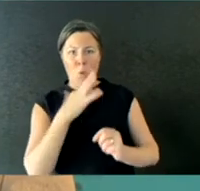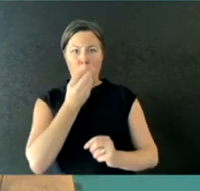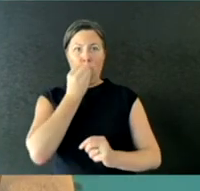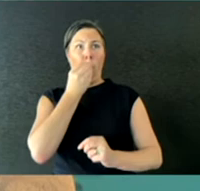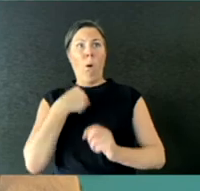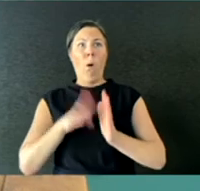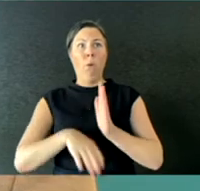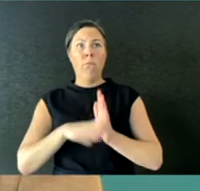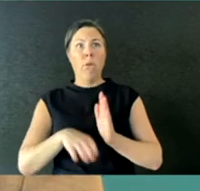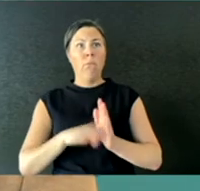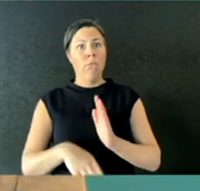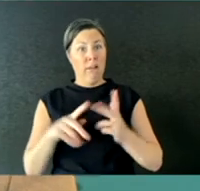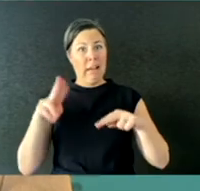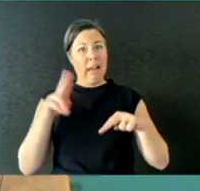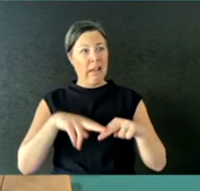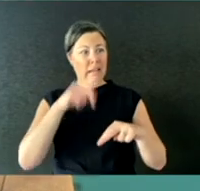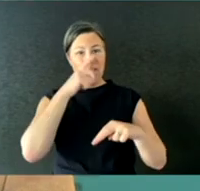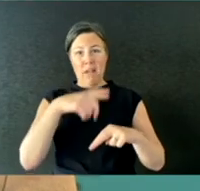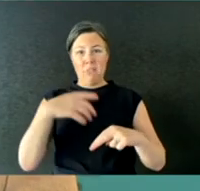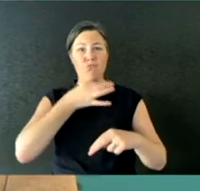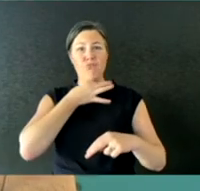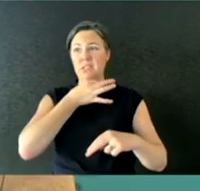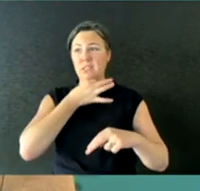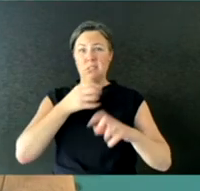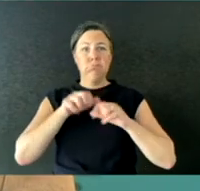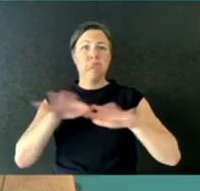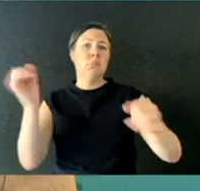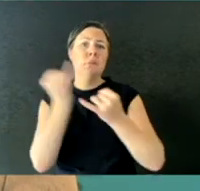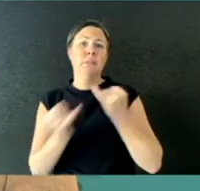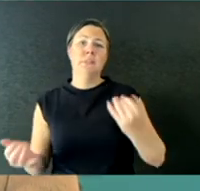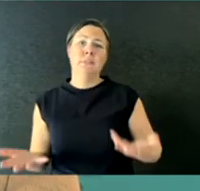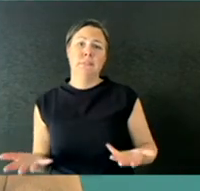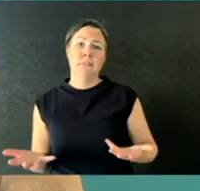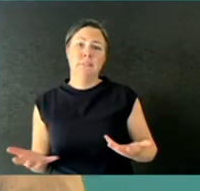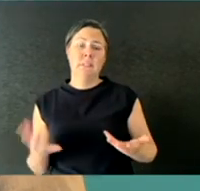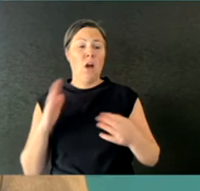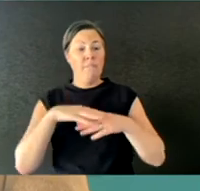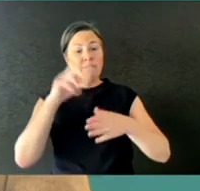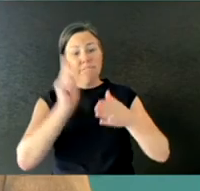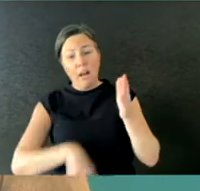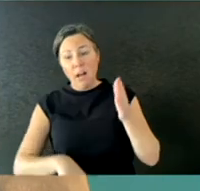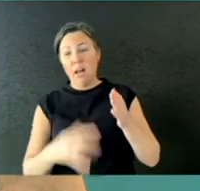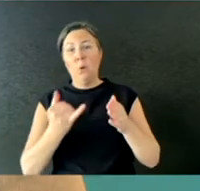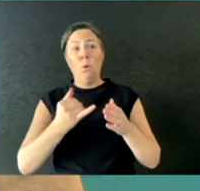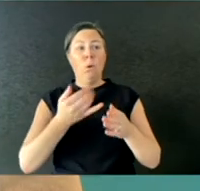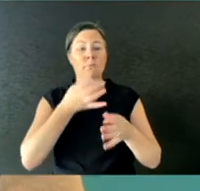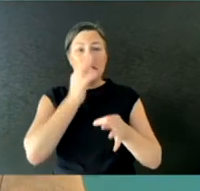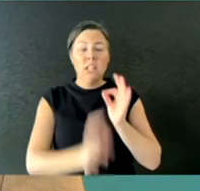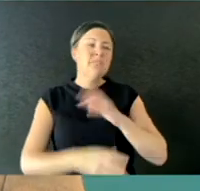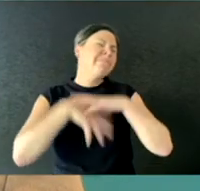With regard to enforcement, that is a difficult question, and it needs to be one that I think is made on a case by case basis.